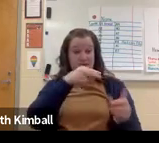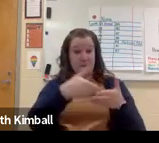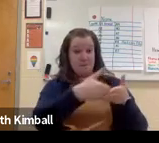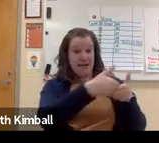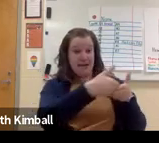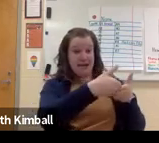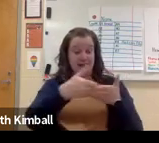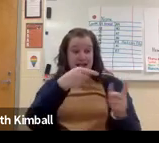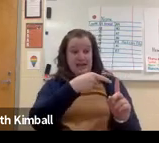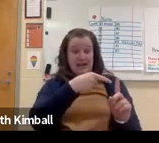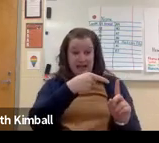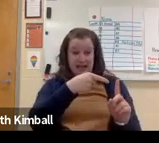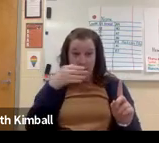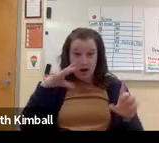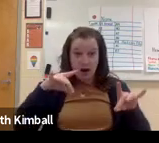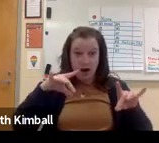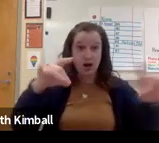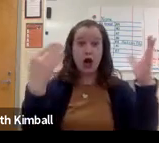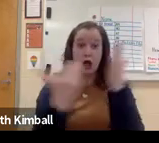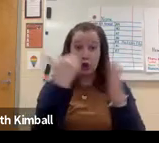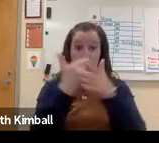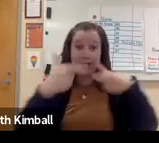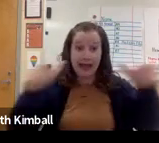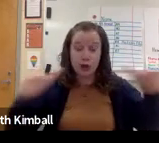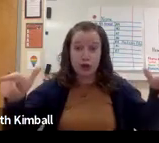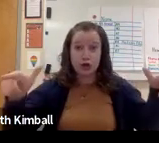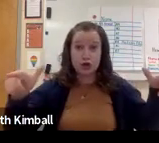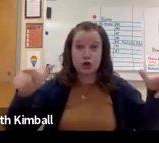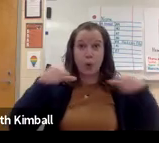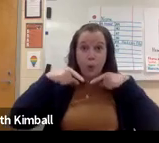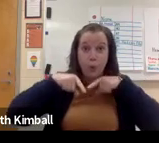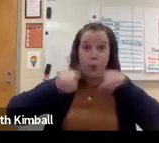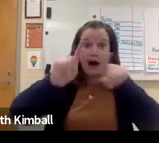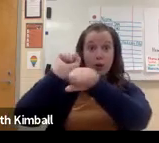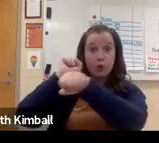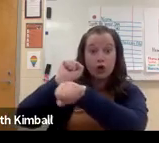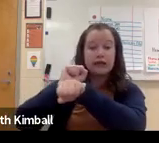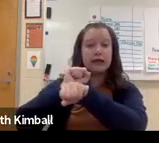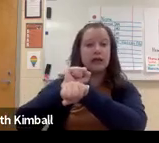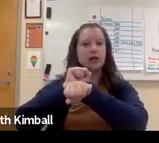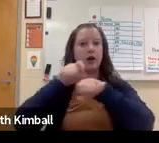Remember, the parents view this child-- that they have this child.